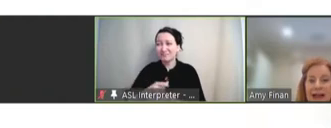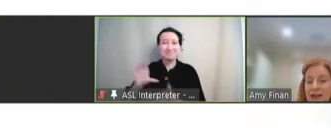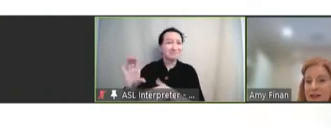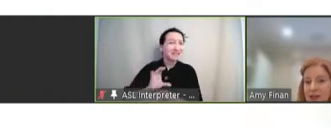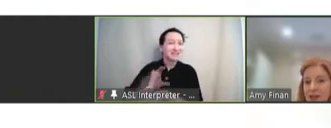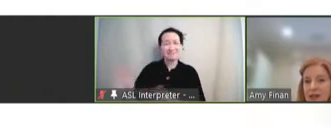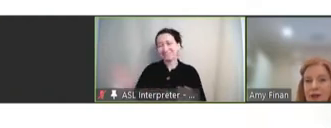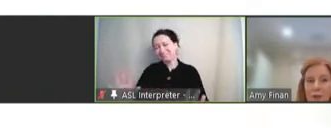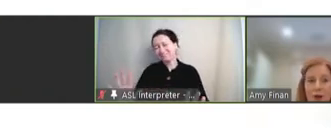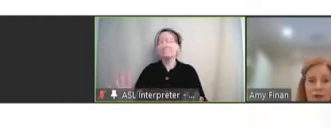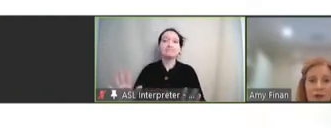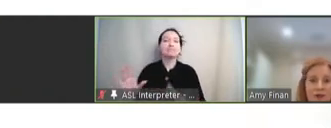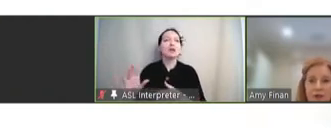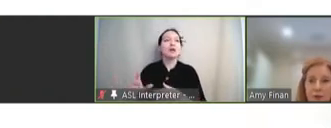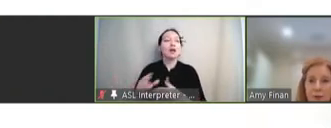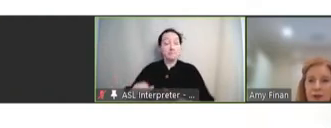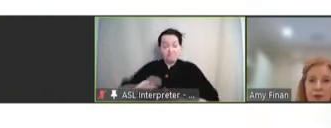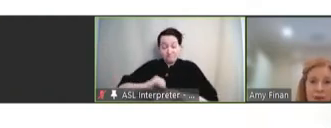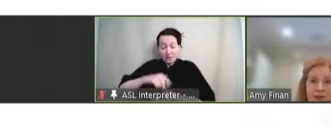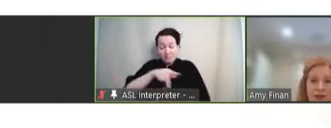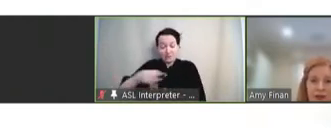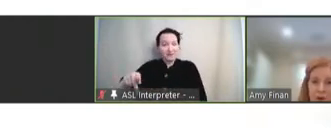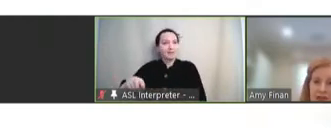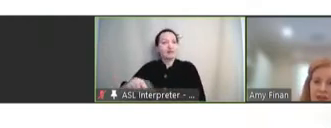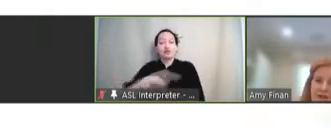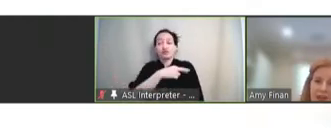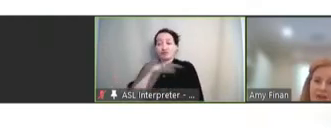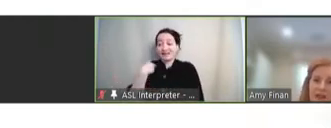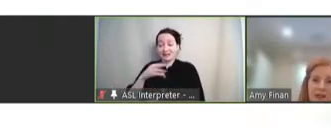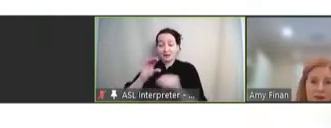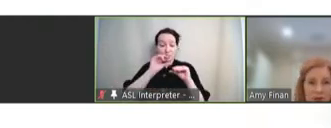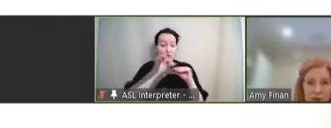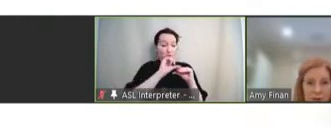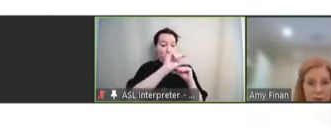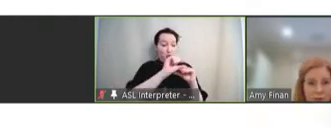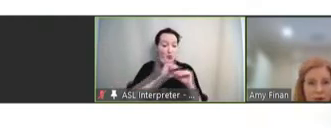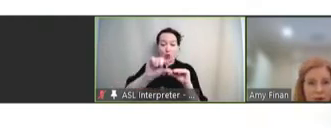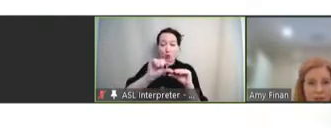As such, the partners have distributed the risk across the entire stream.